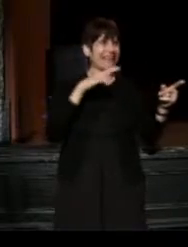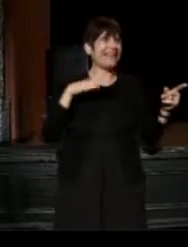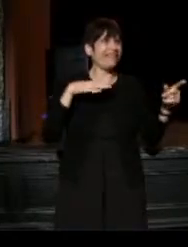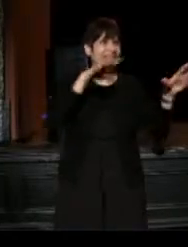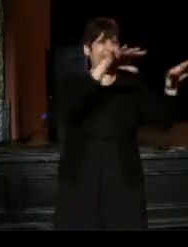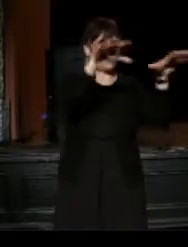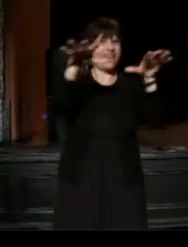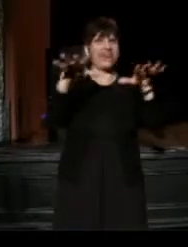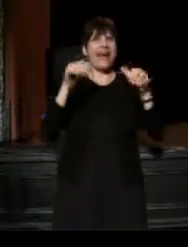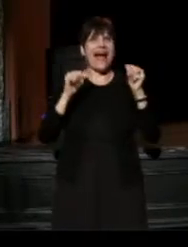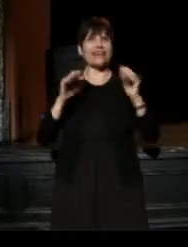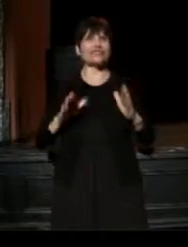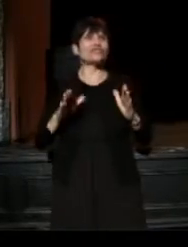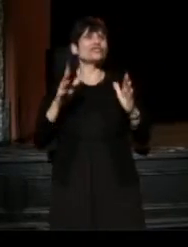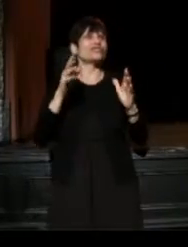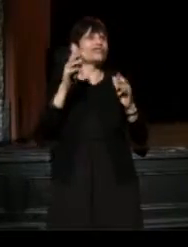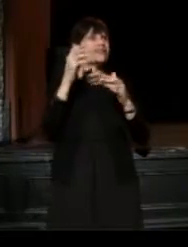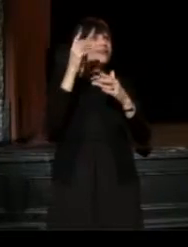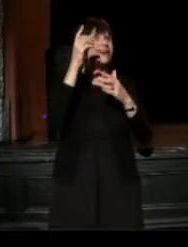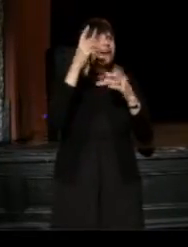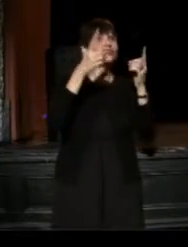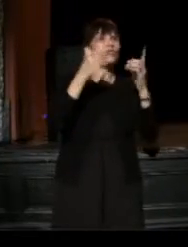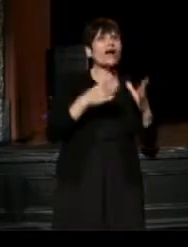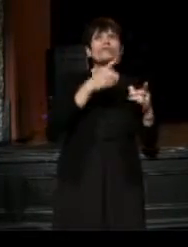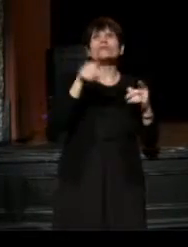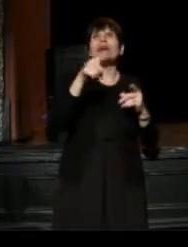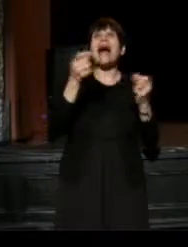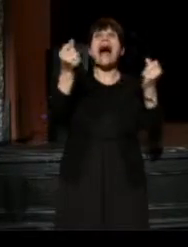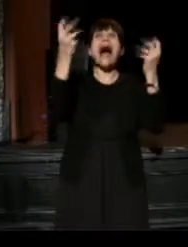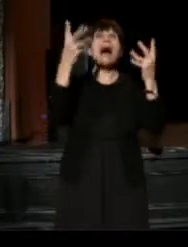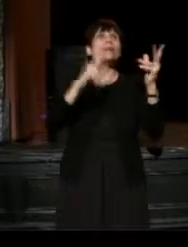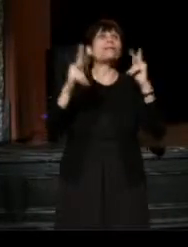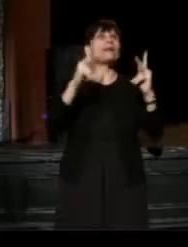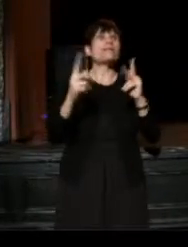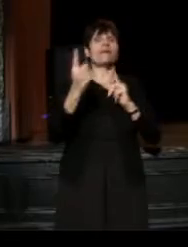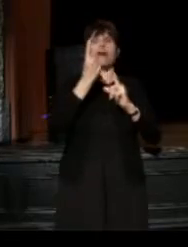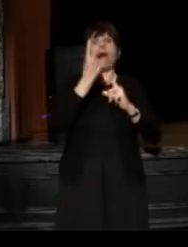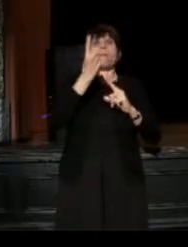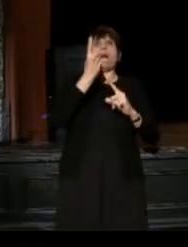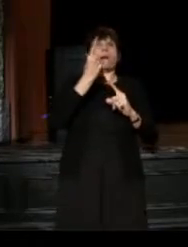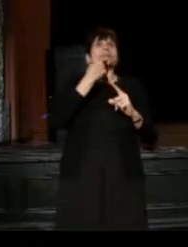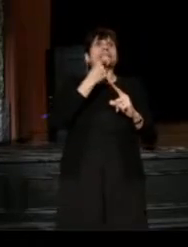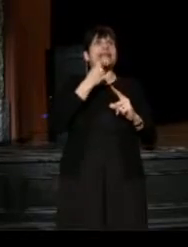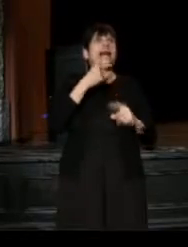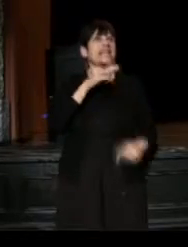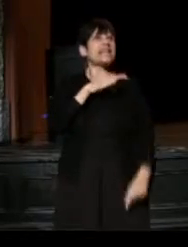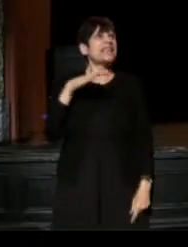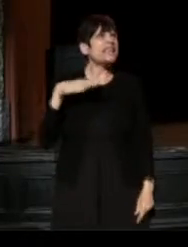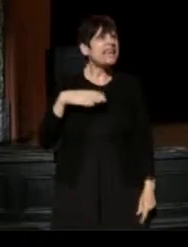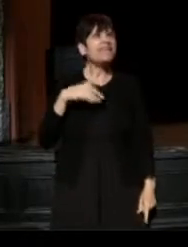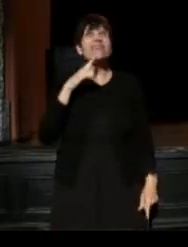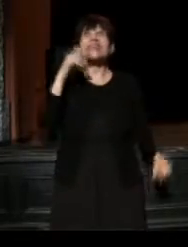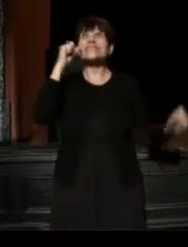and I hope you have a similar story, of how many people have come up and said, "Cleveland is amazing,"